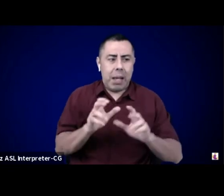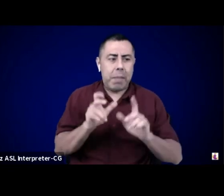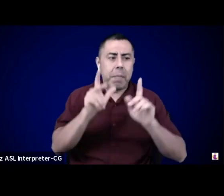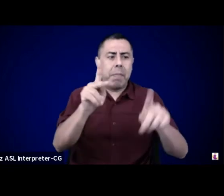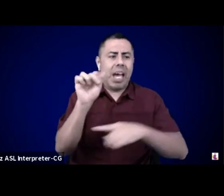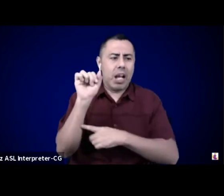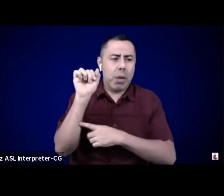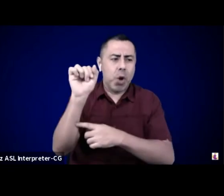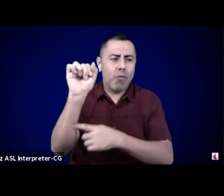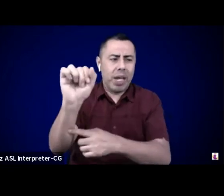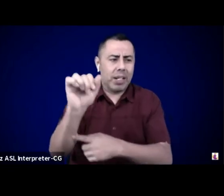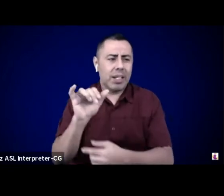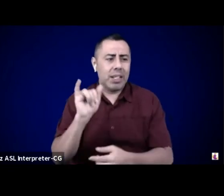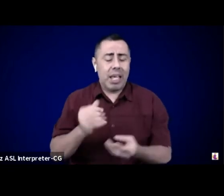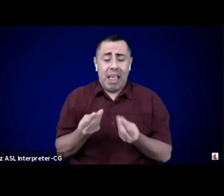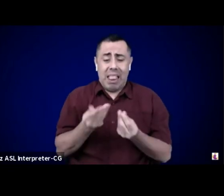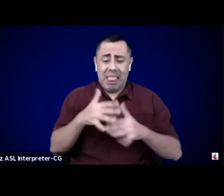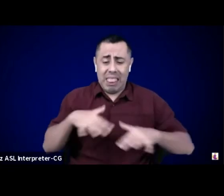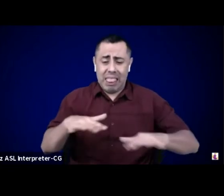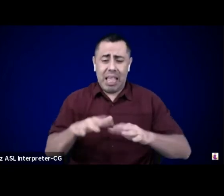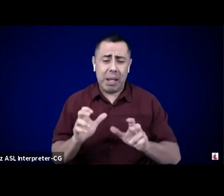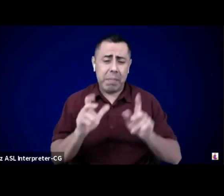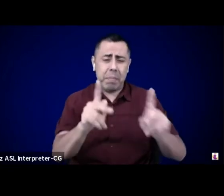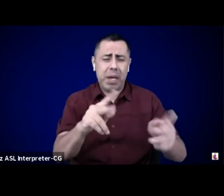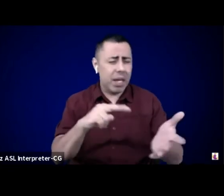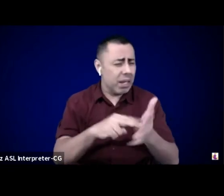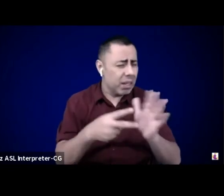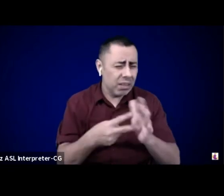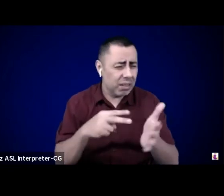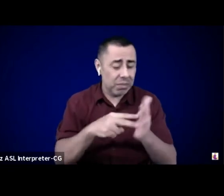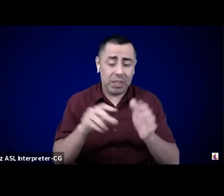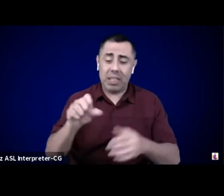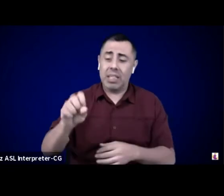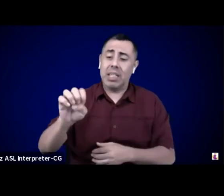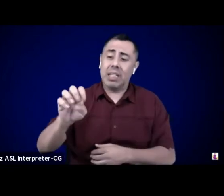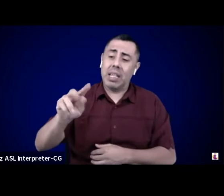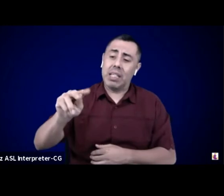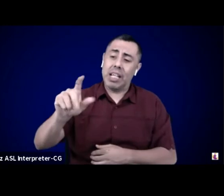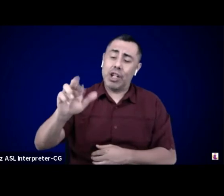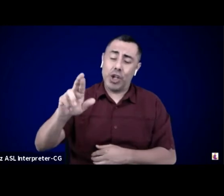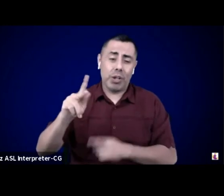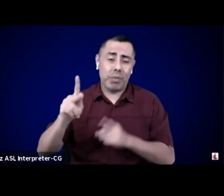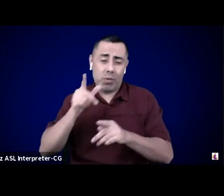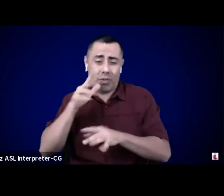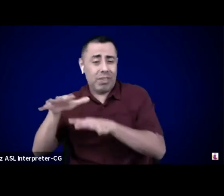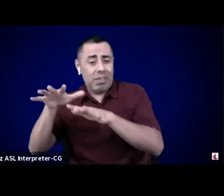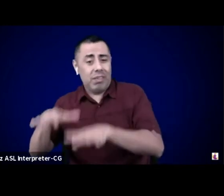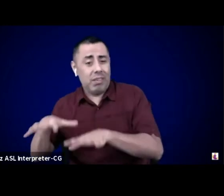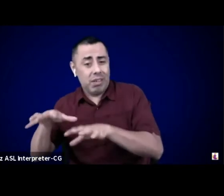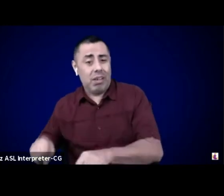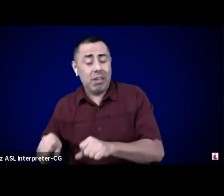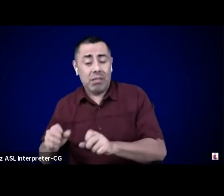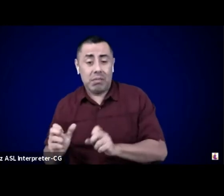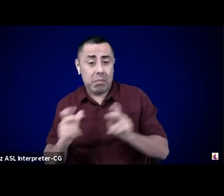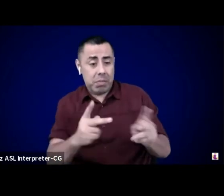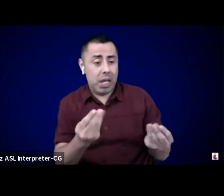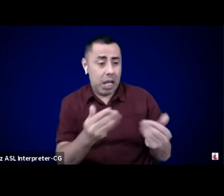than settlers returning land that was stolen. It means that native folks have full autonomy in taking care of the land